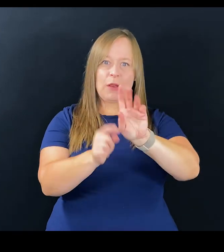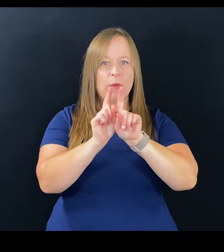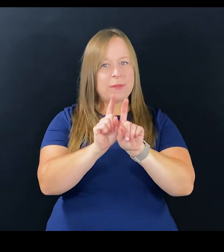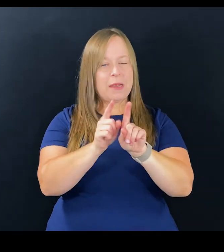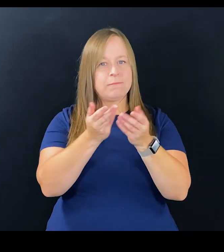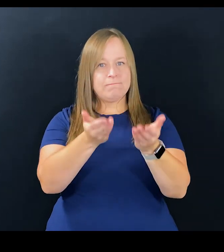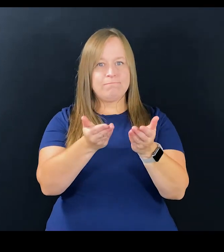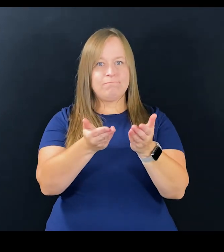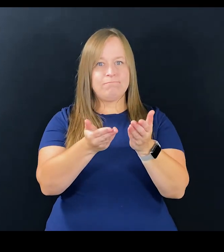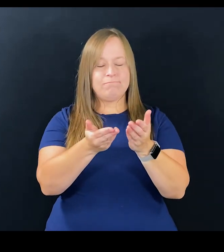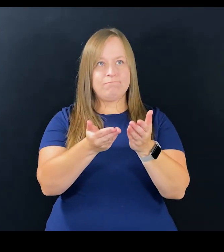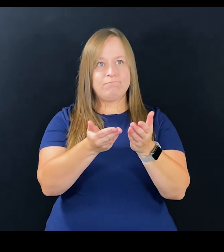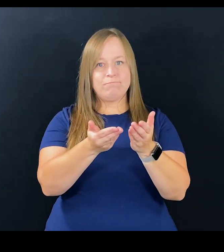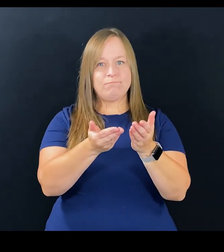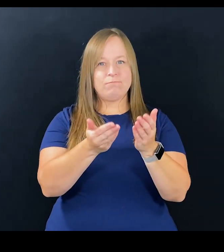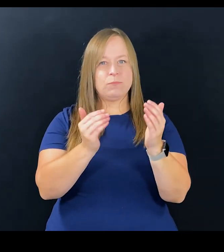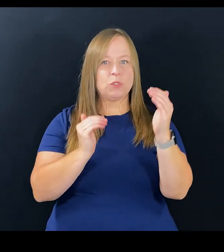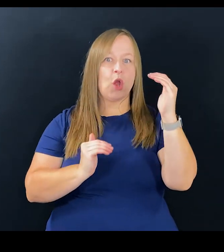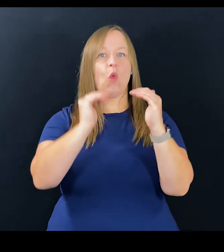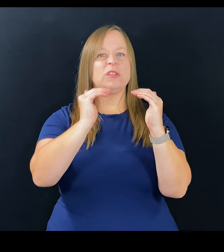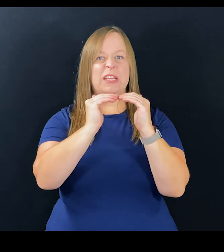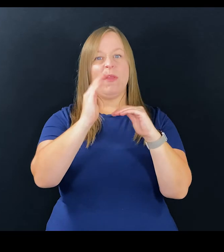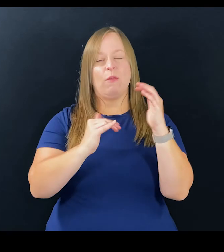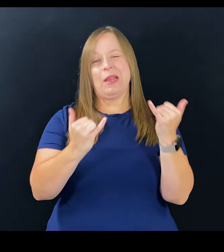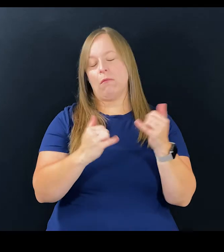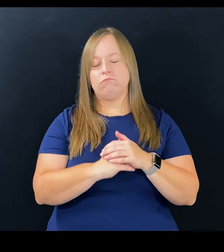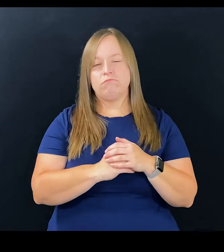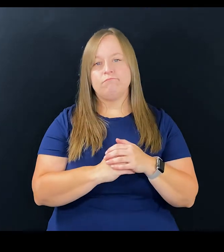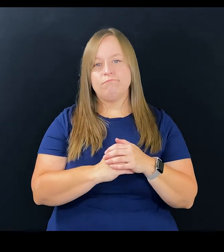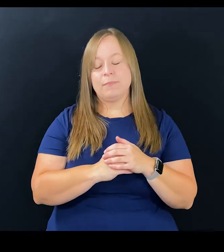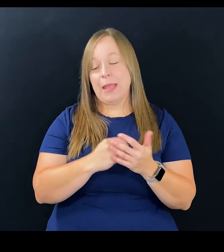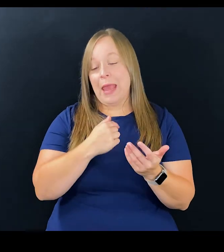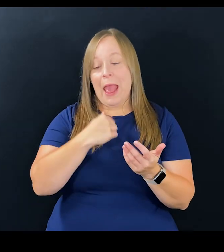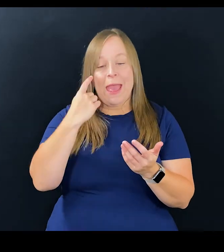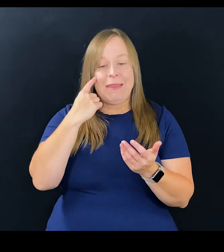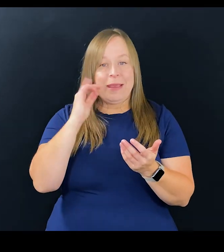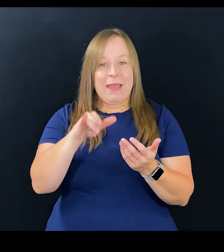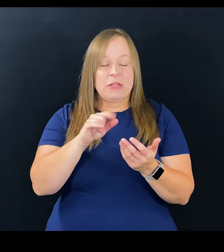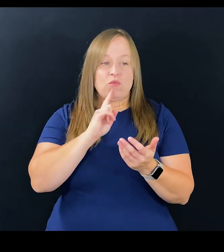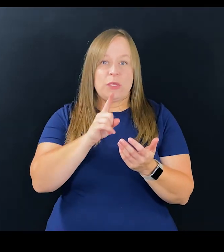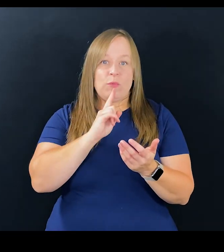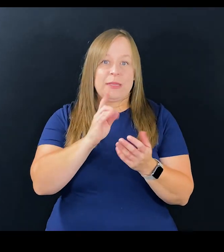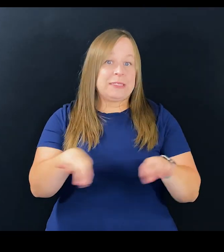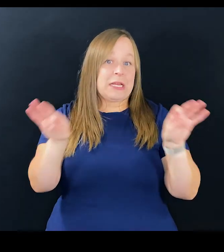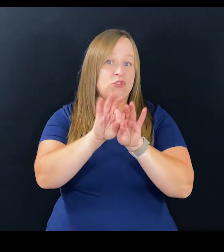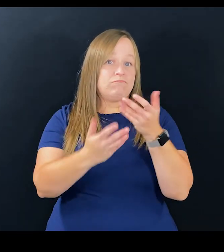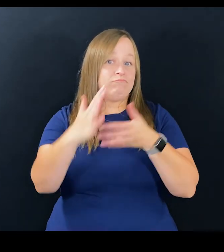we need to be portrayed and represented closer to equal than we are now. And I think that's really,